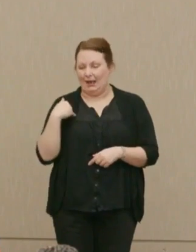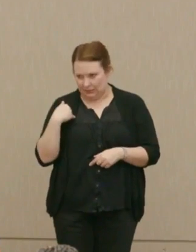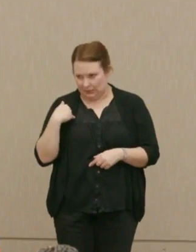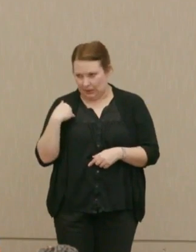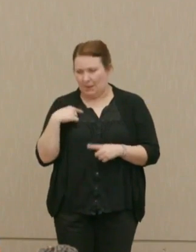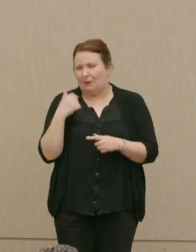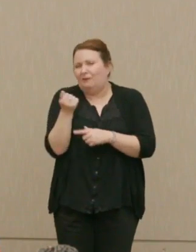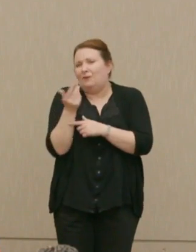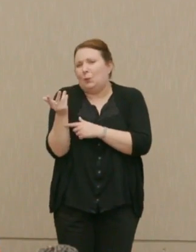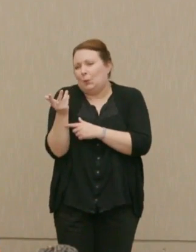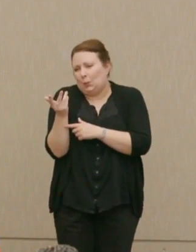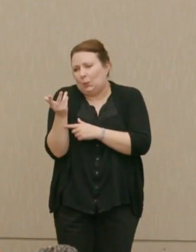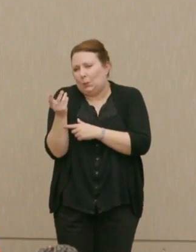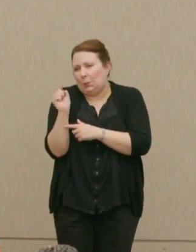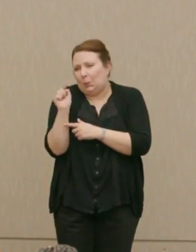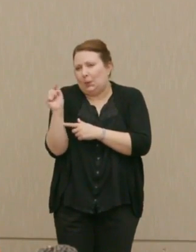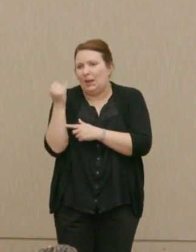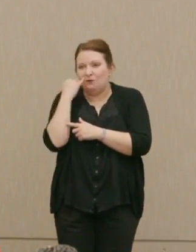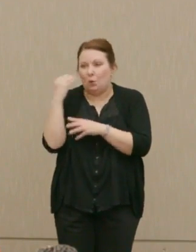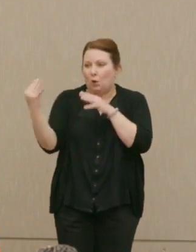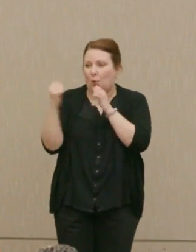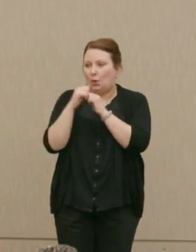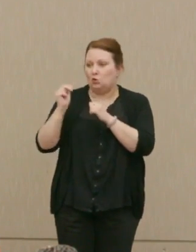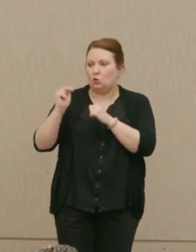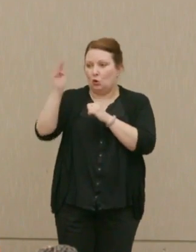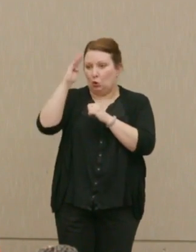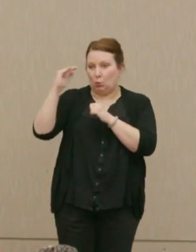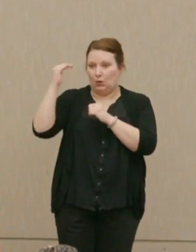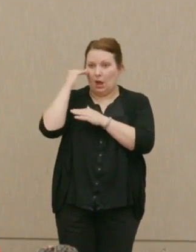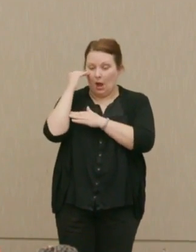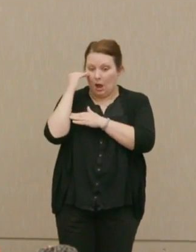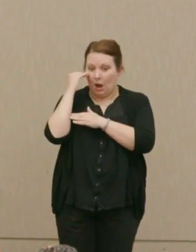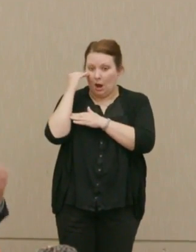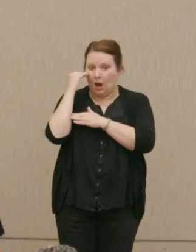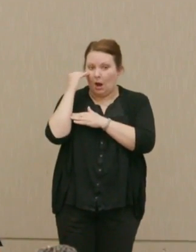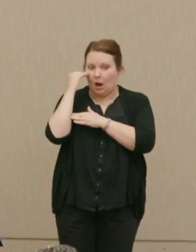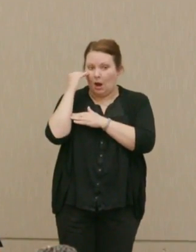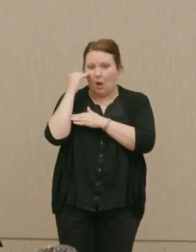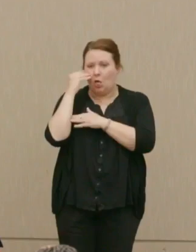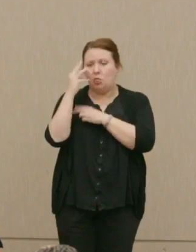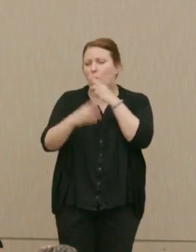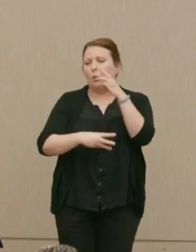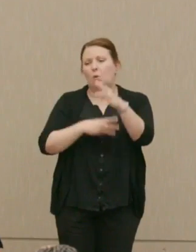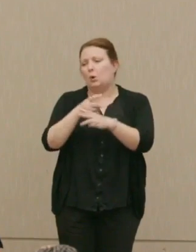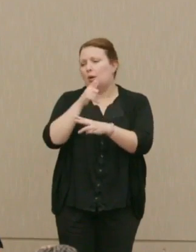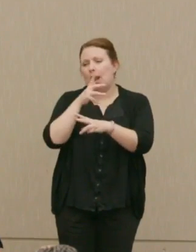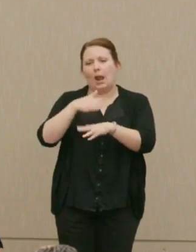If there was a war with North Korea, humanity would not end. We would win.